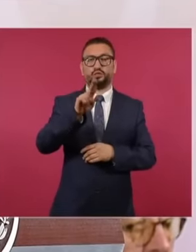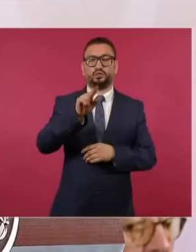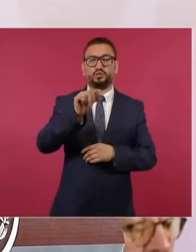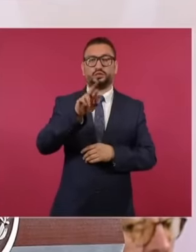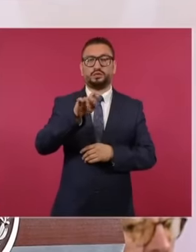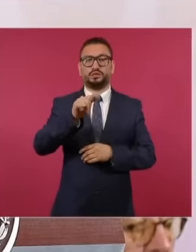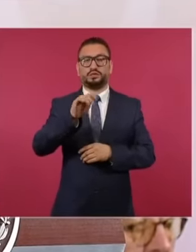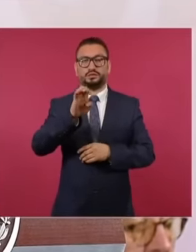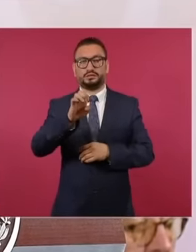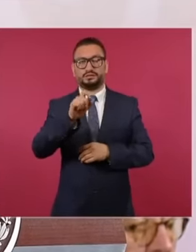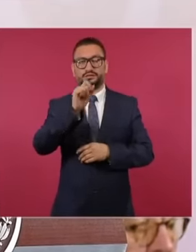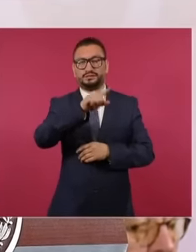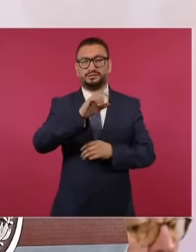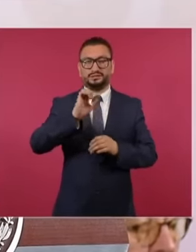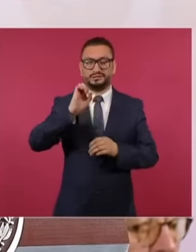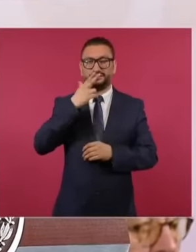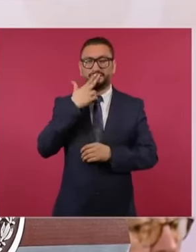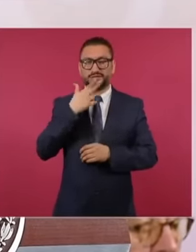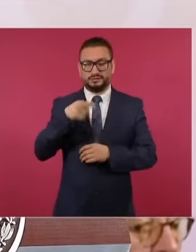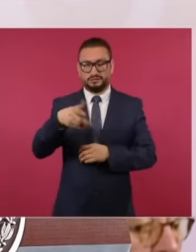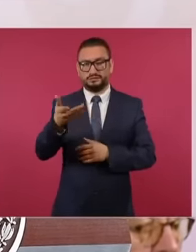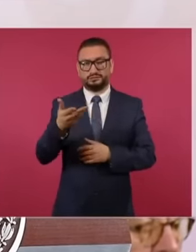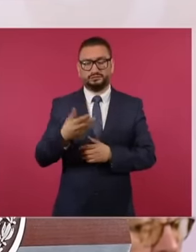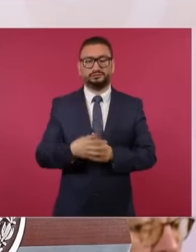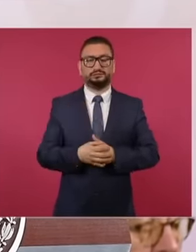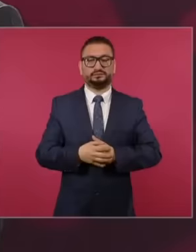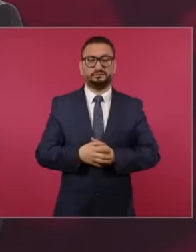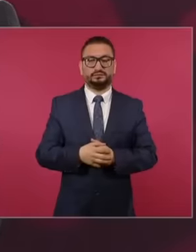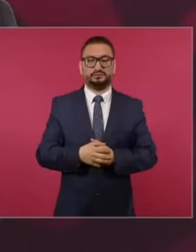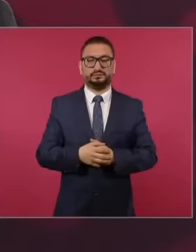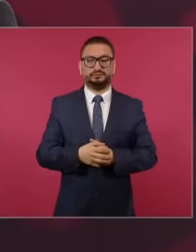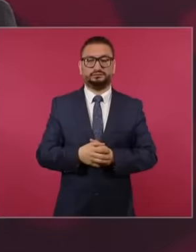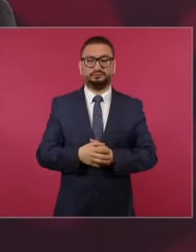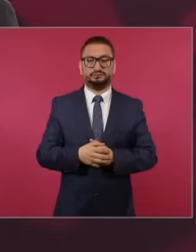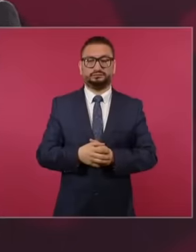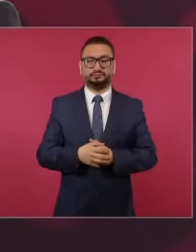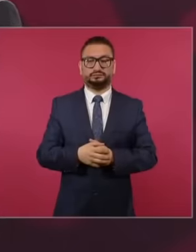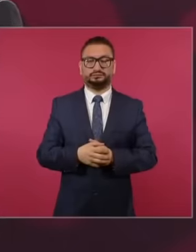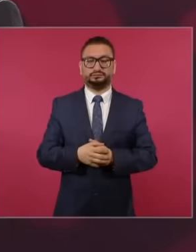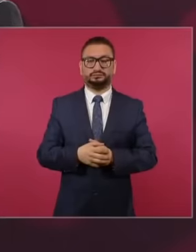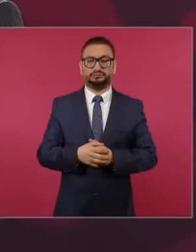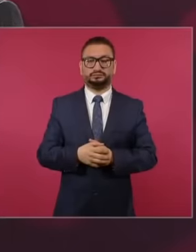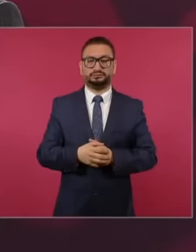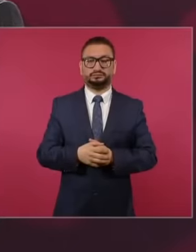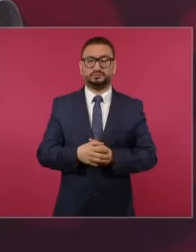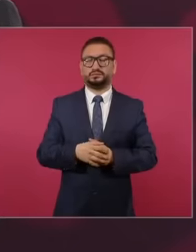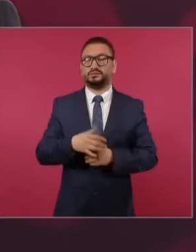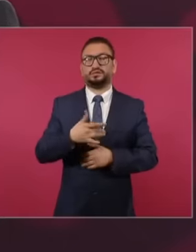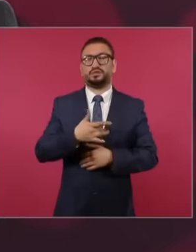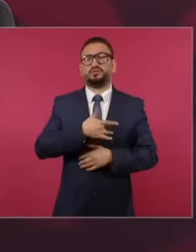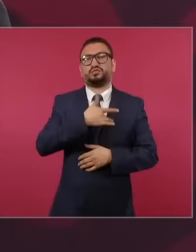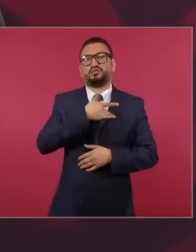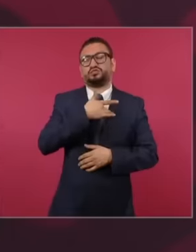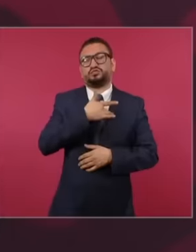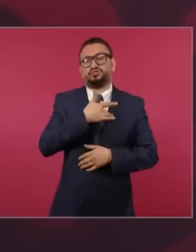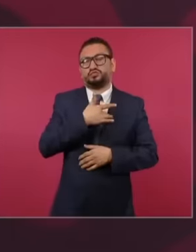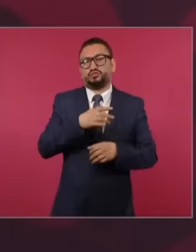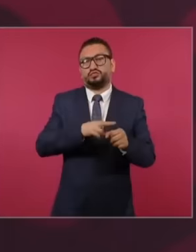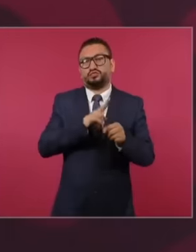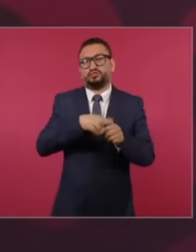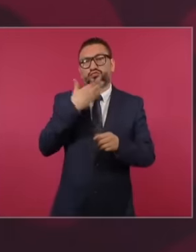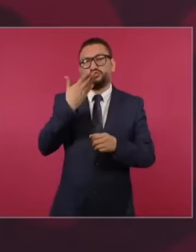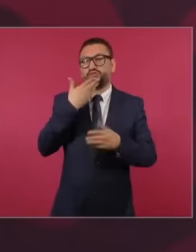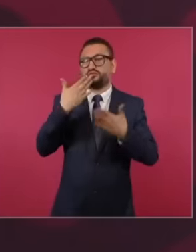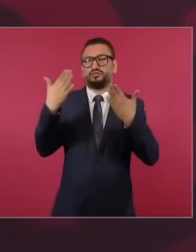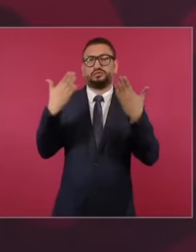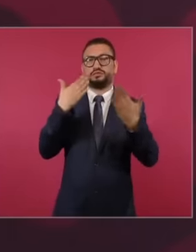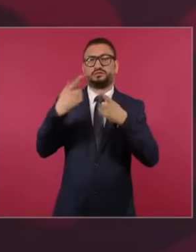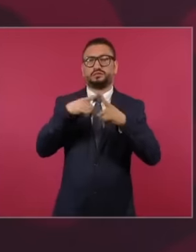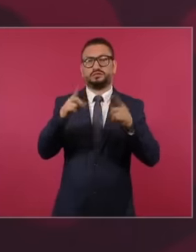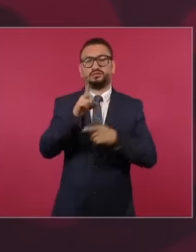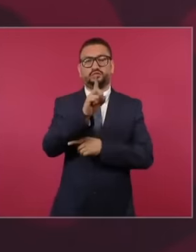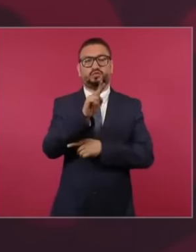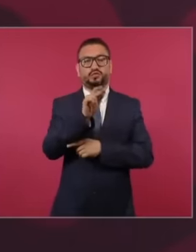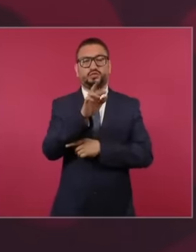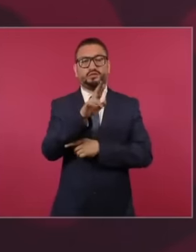Chihuahua is nothing more than common sense What difference is there between Mr. Duarte of Chihuahua